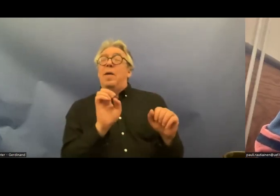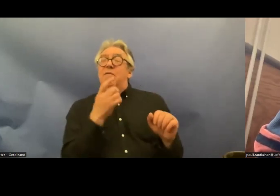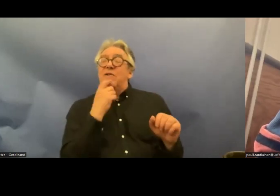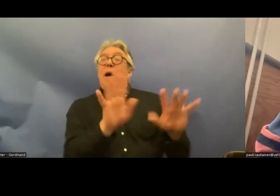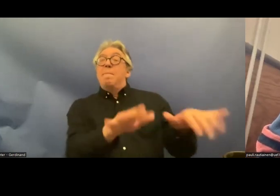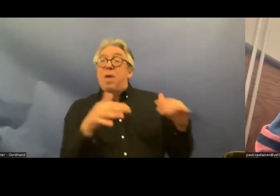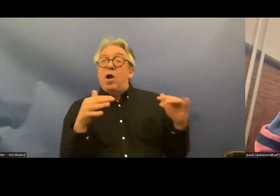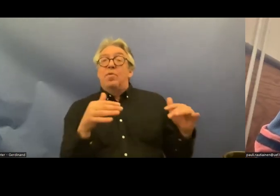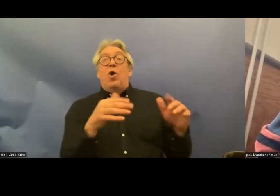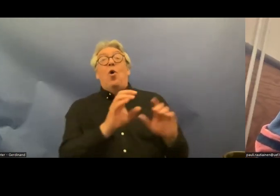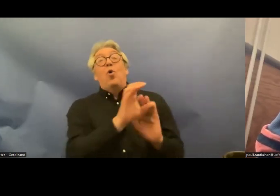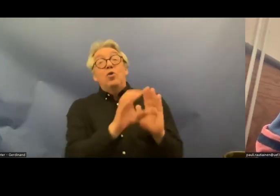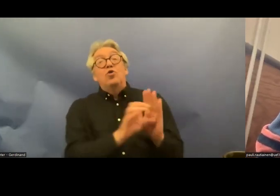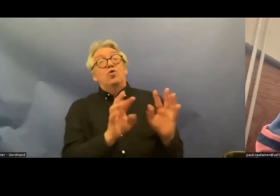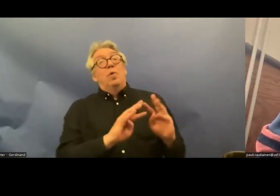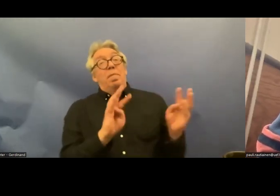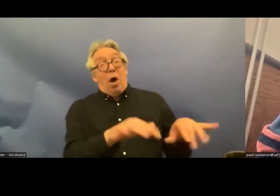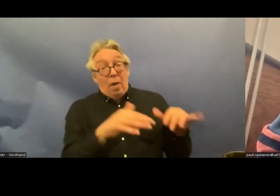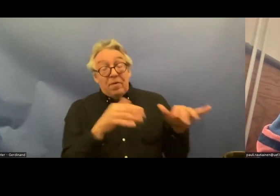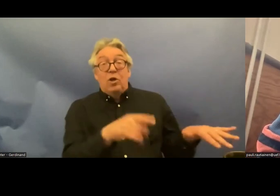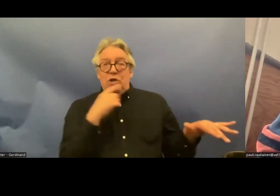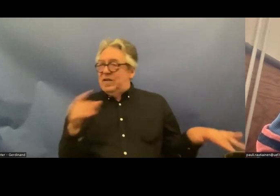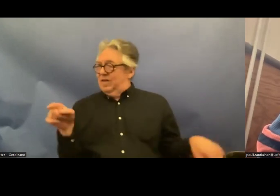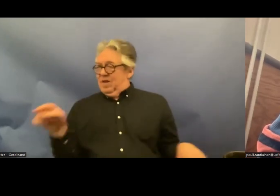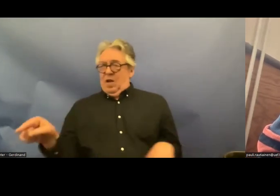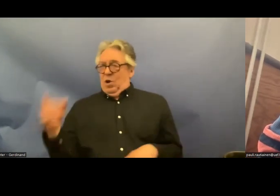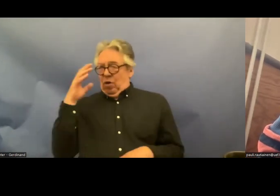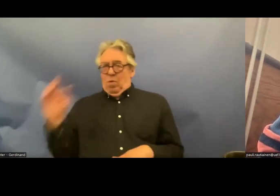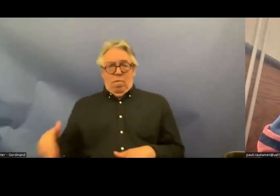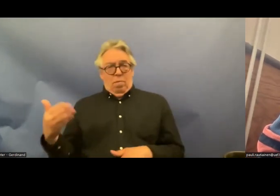proposal to be contrary to the crpd and the